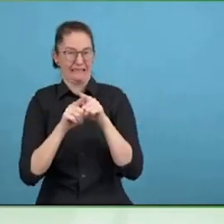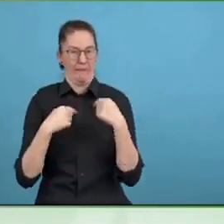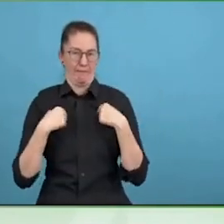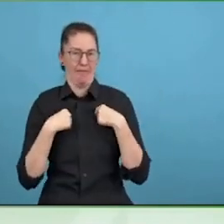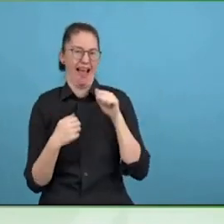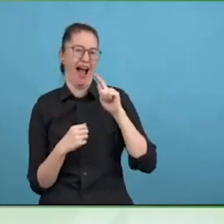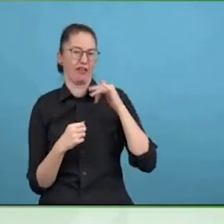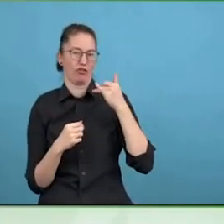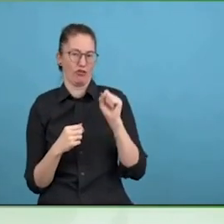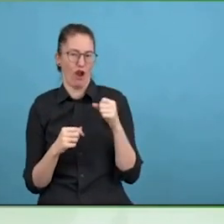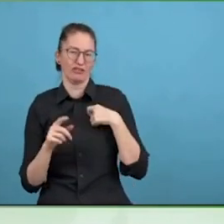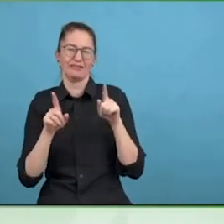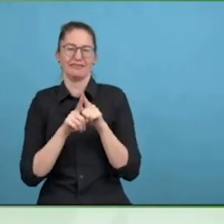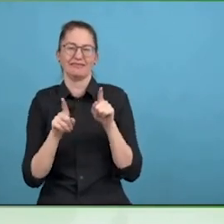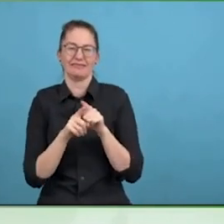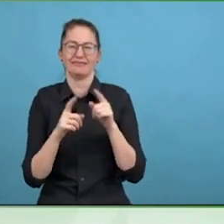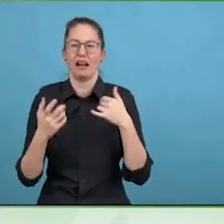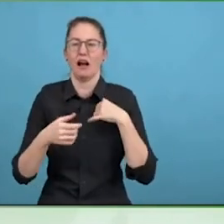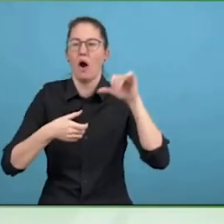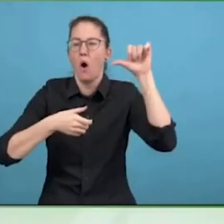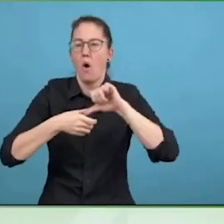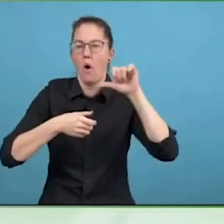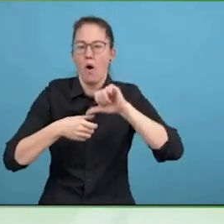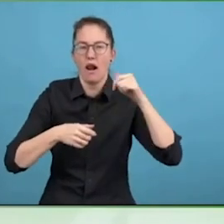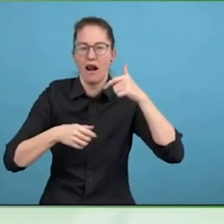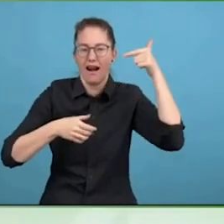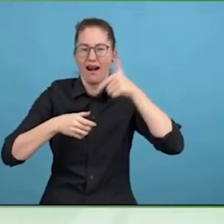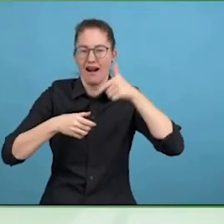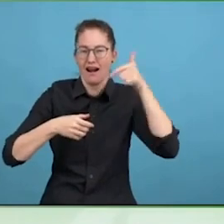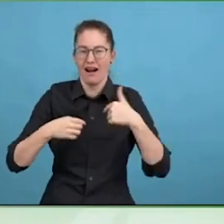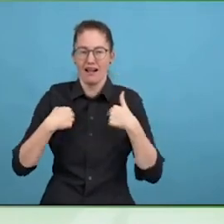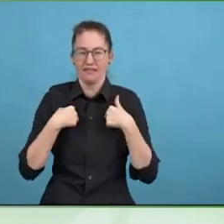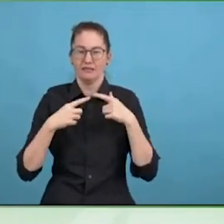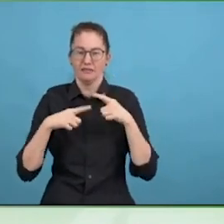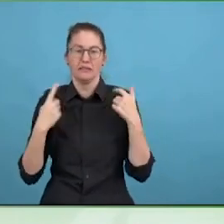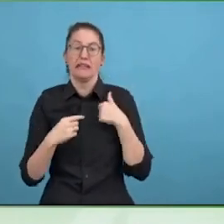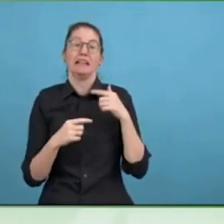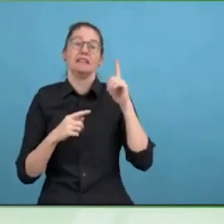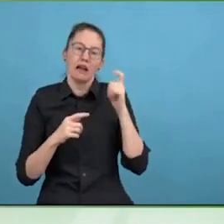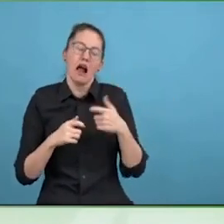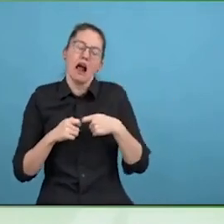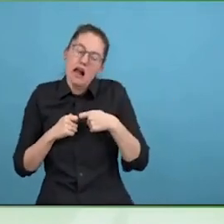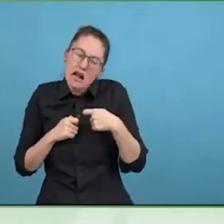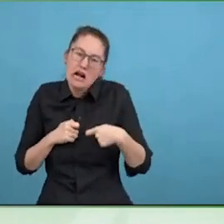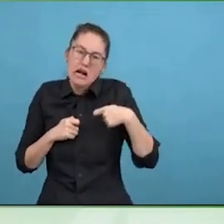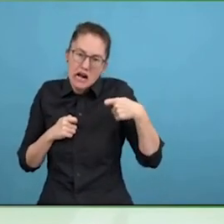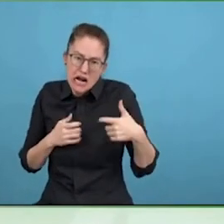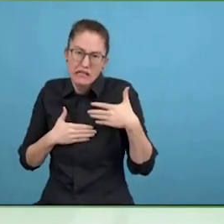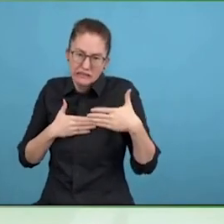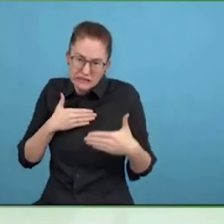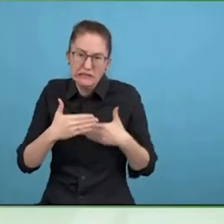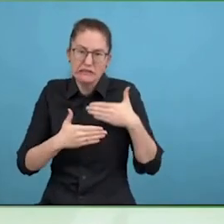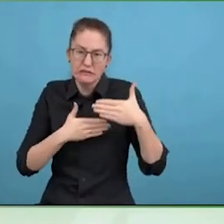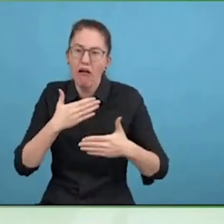Disability Forum, you name it. There is so many amazing people, a lot of them at this conference.